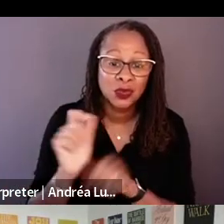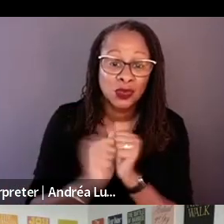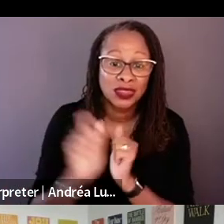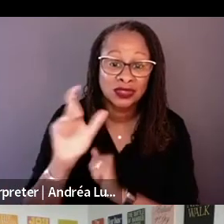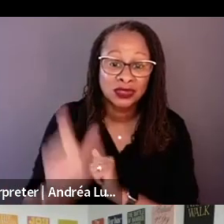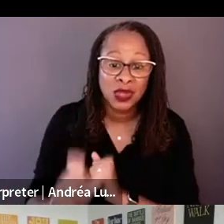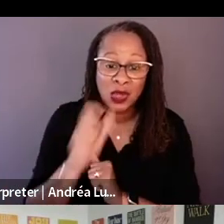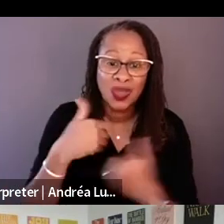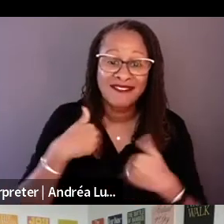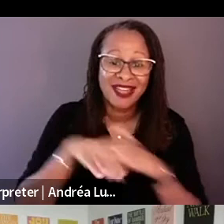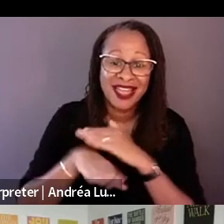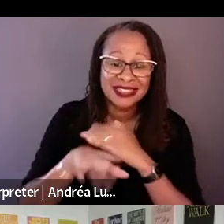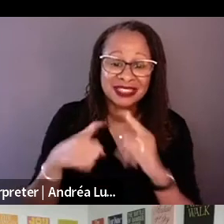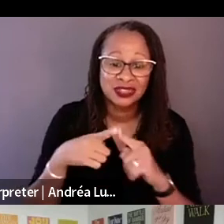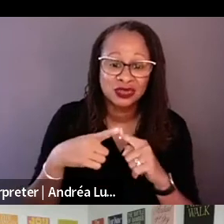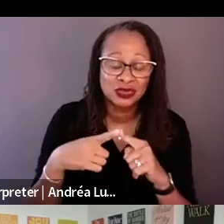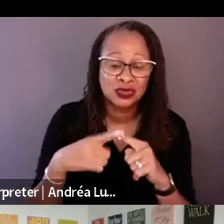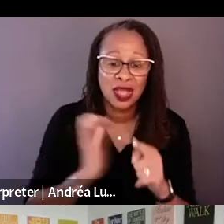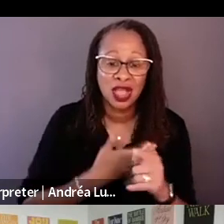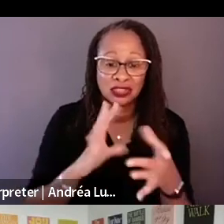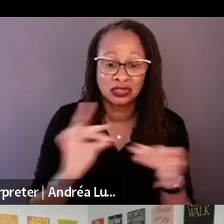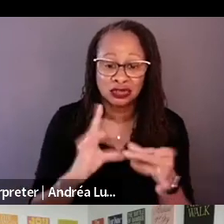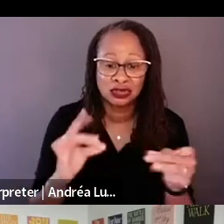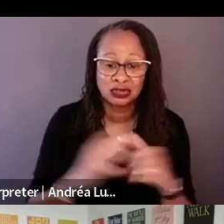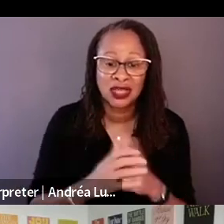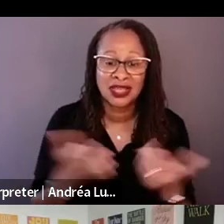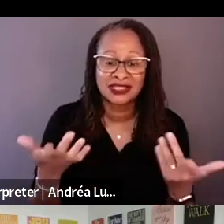happening right now in Iran and that's where I am from.